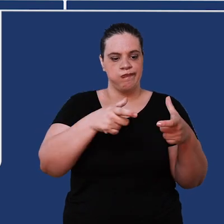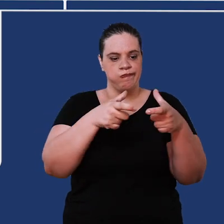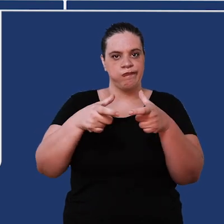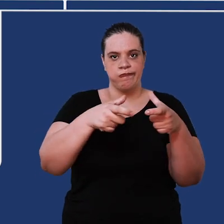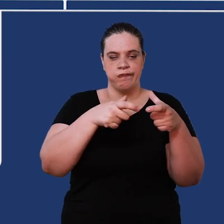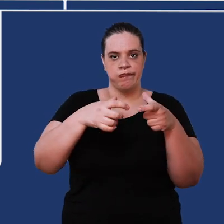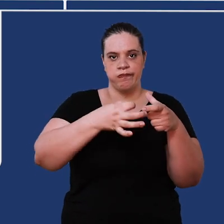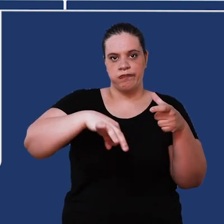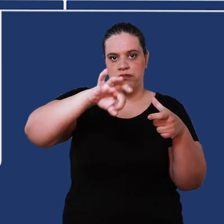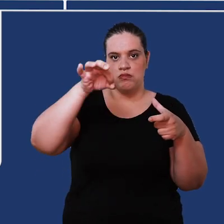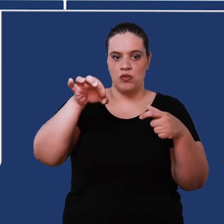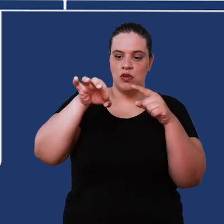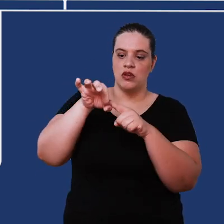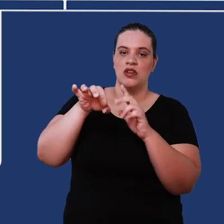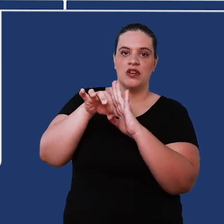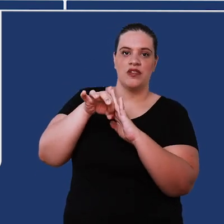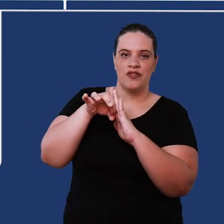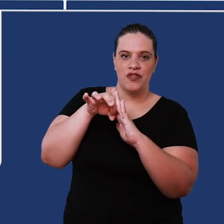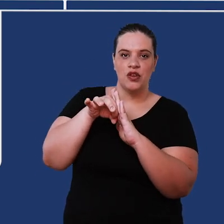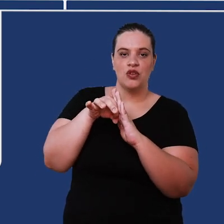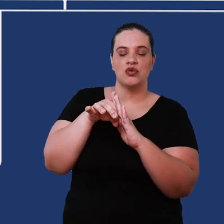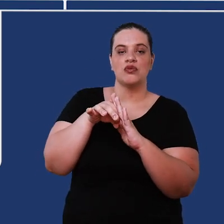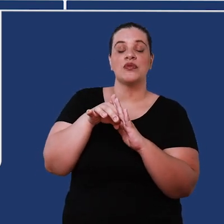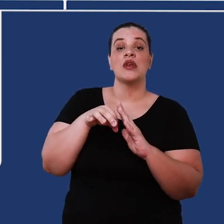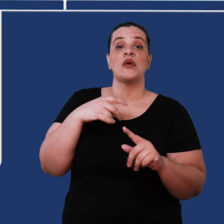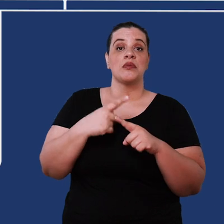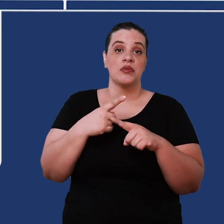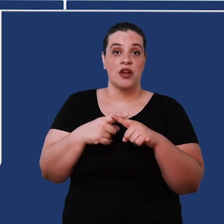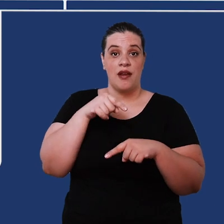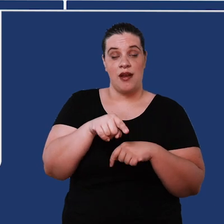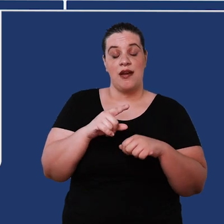which at the end has a filter with a check valve this system